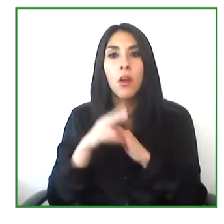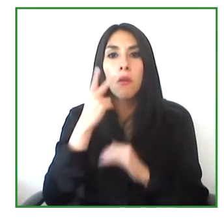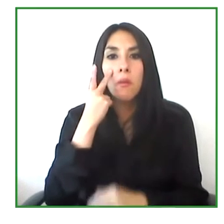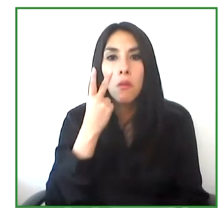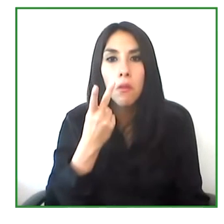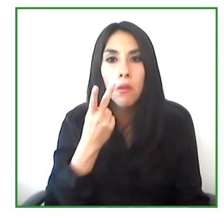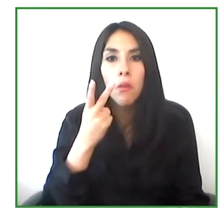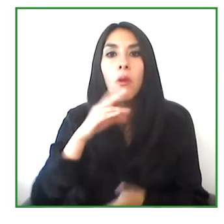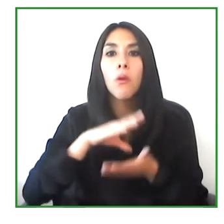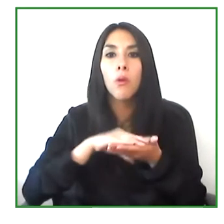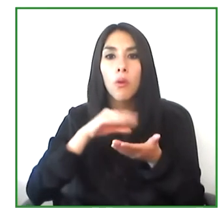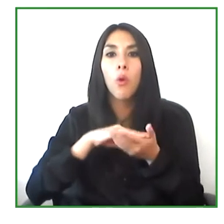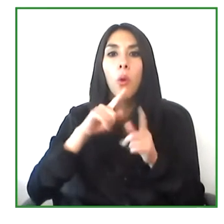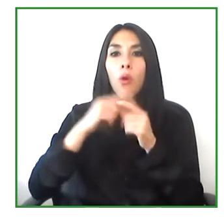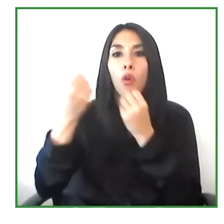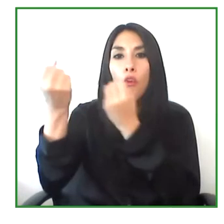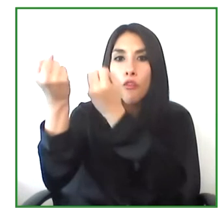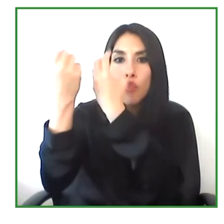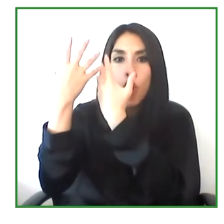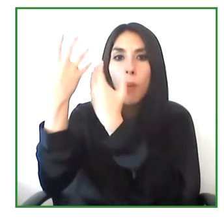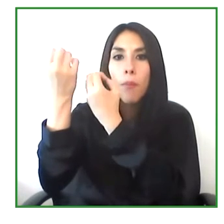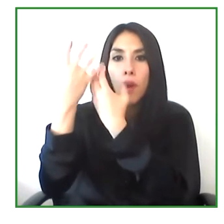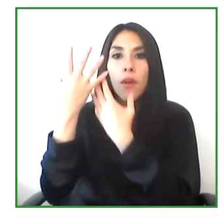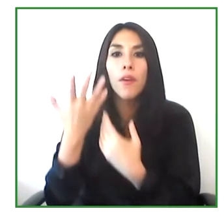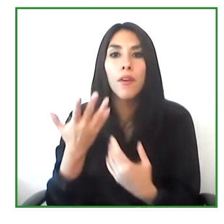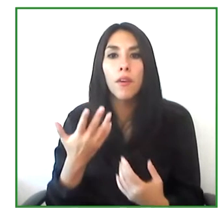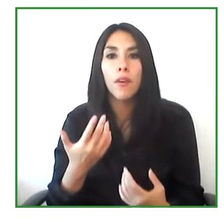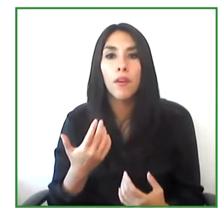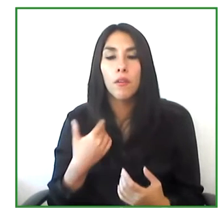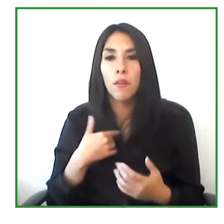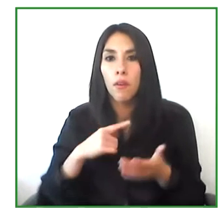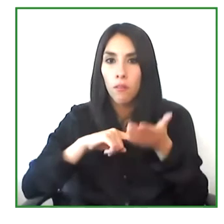In the past, we provided basic tools that would allow people